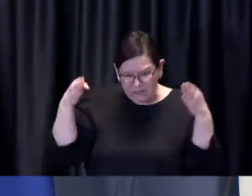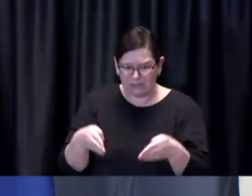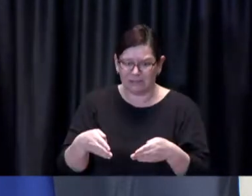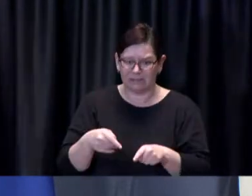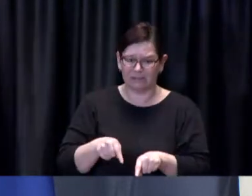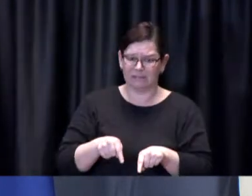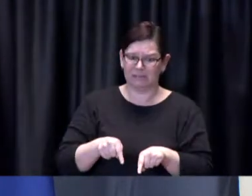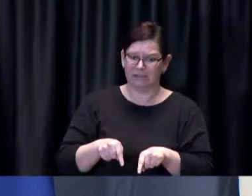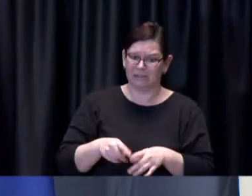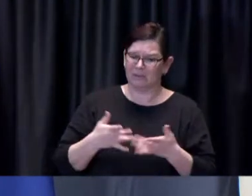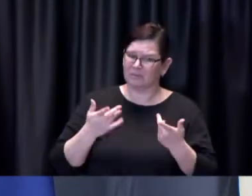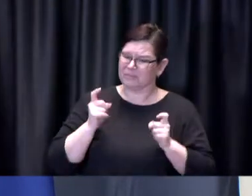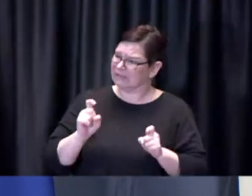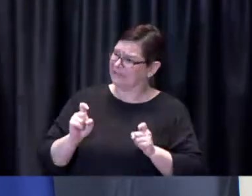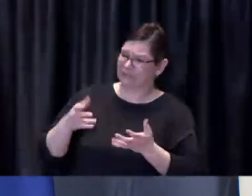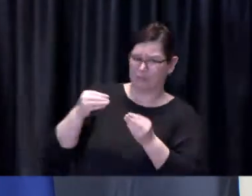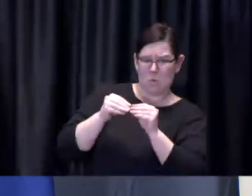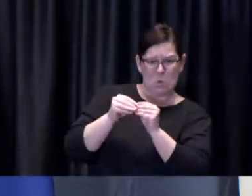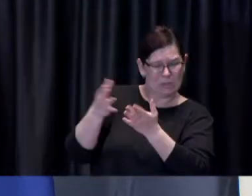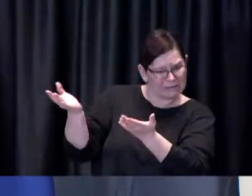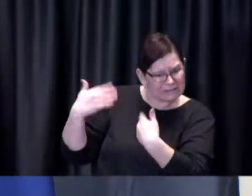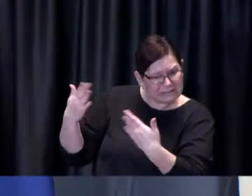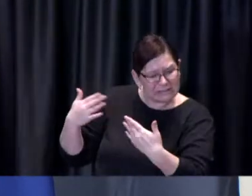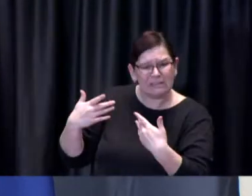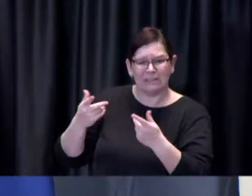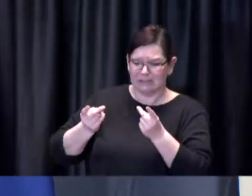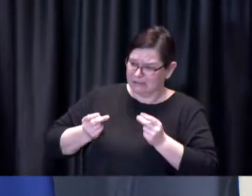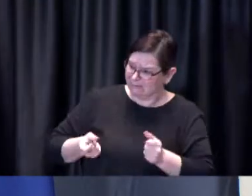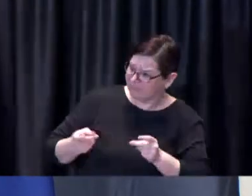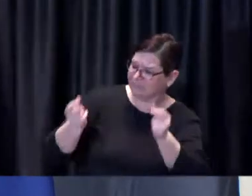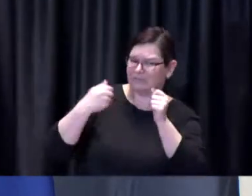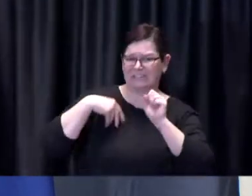to get as many people vaccinated as quickly as possible.